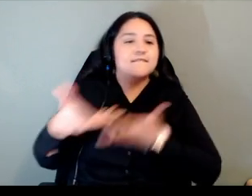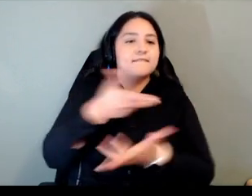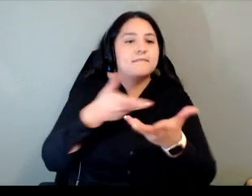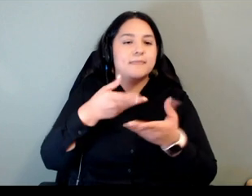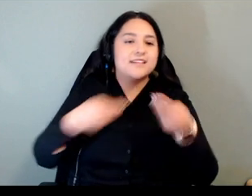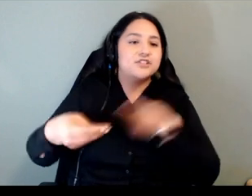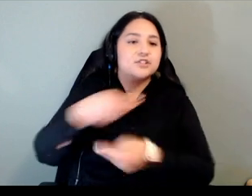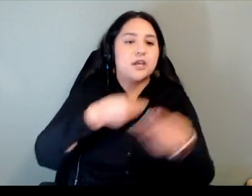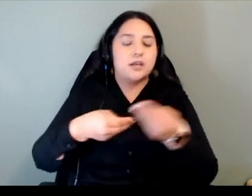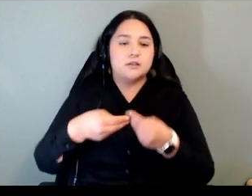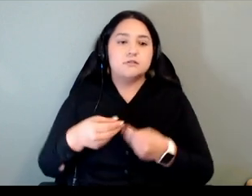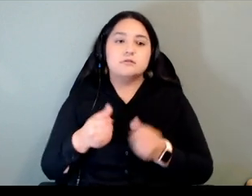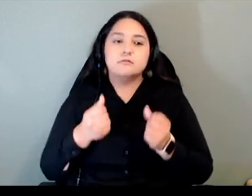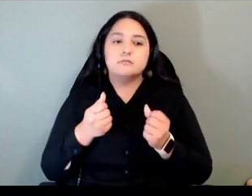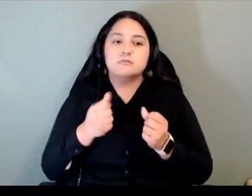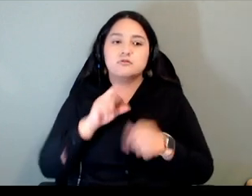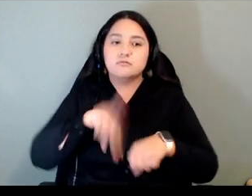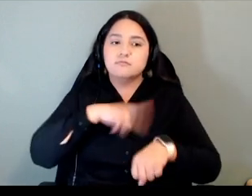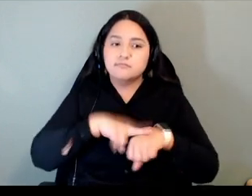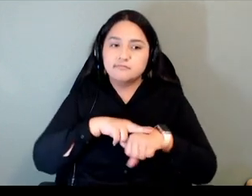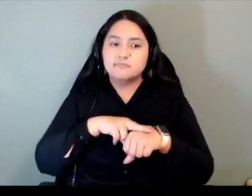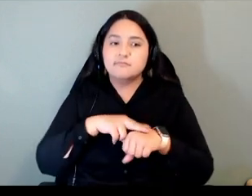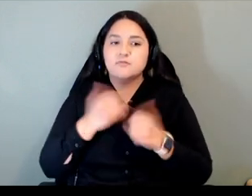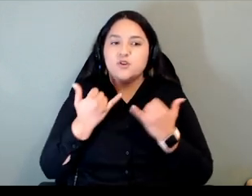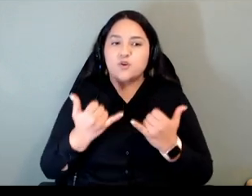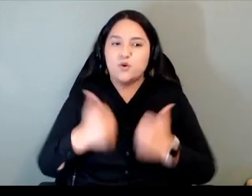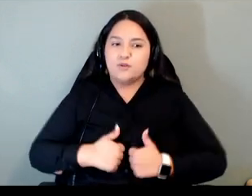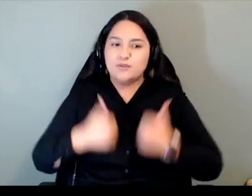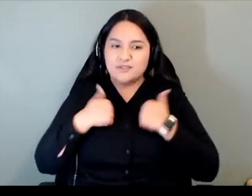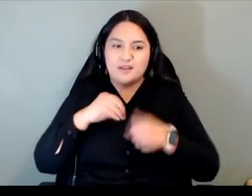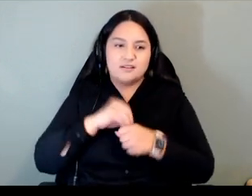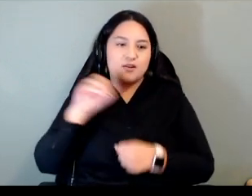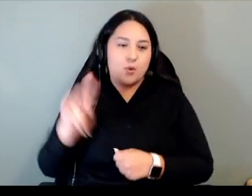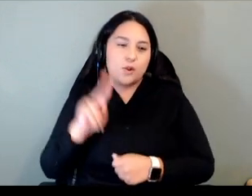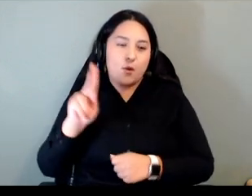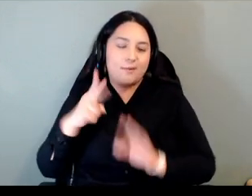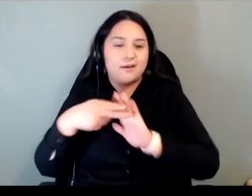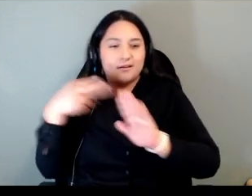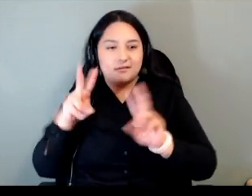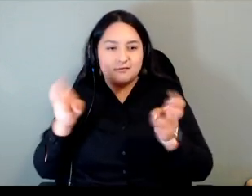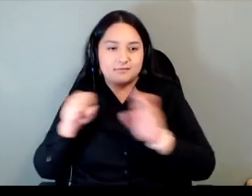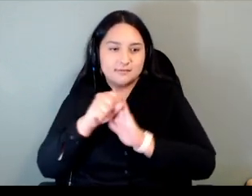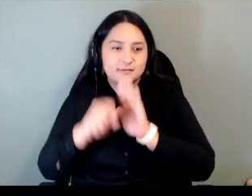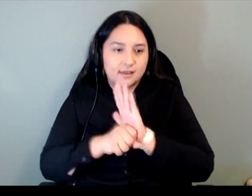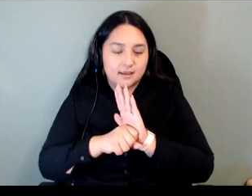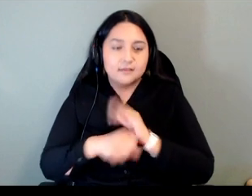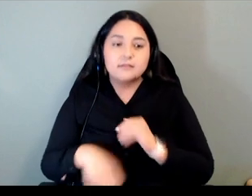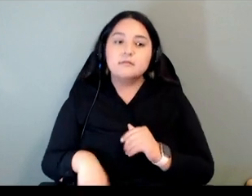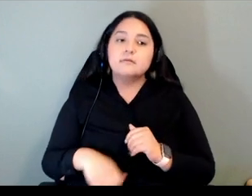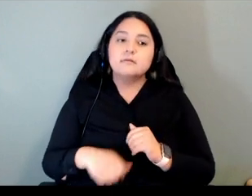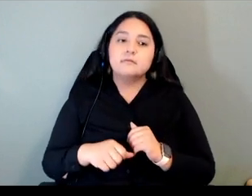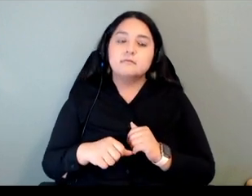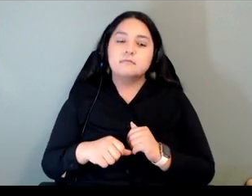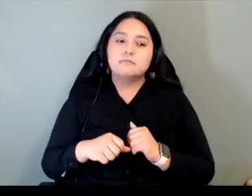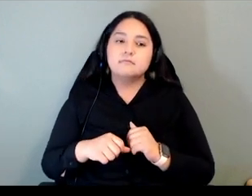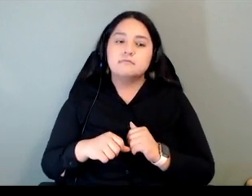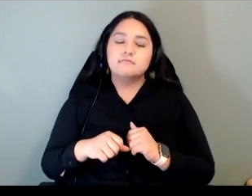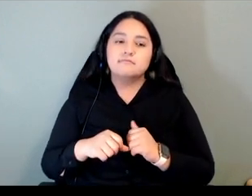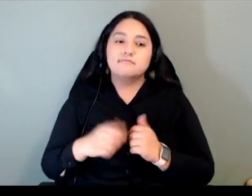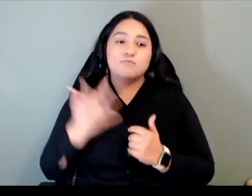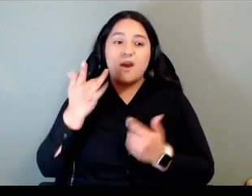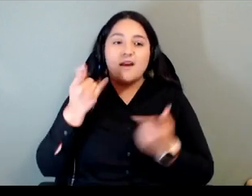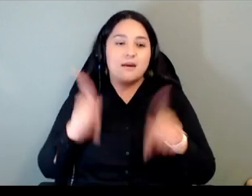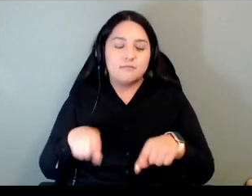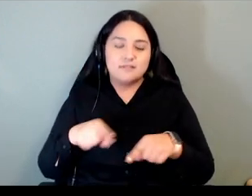what is currently known as oklahoma many as a result of settler colonial policies of removal